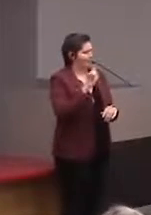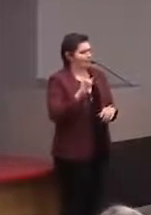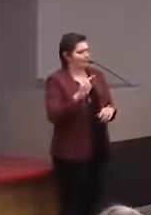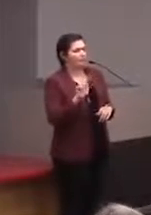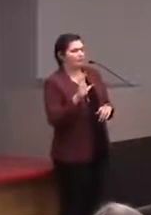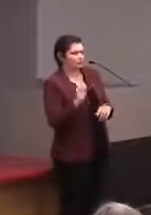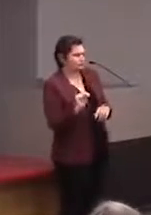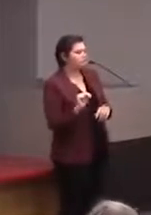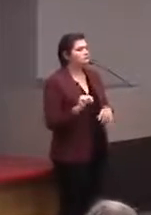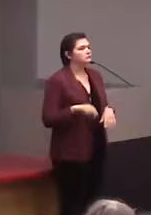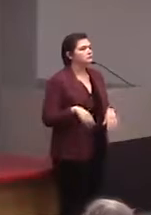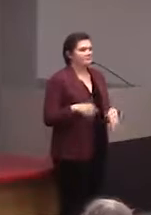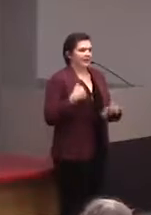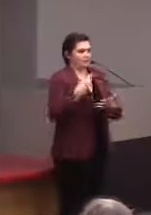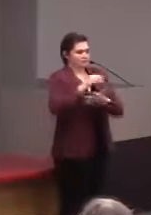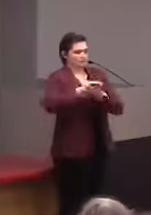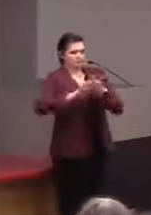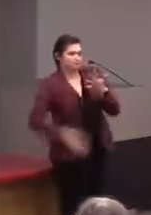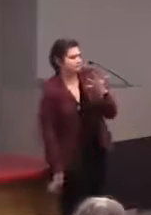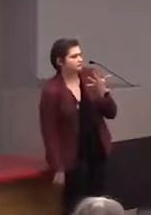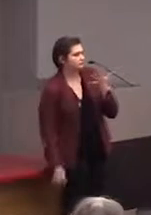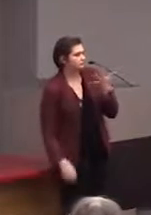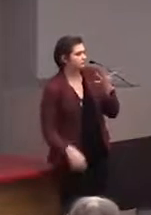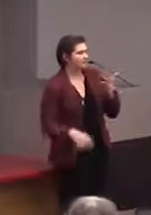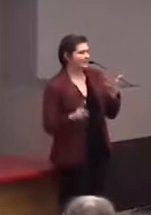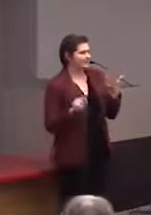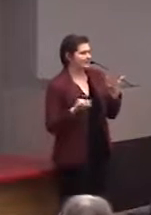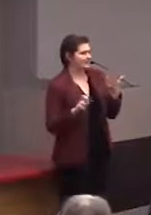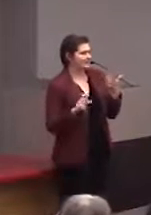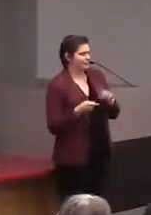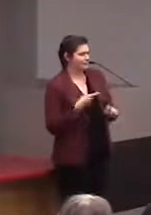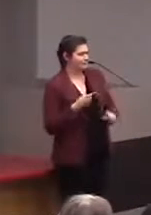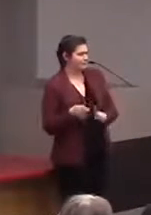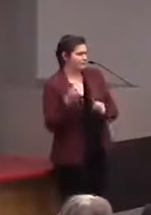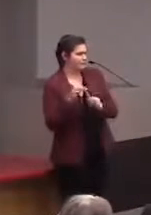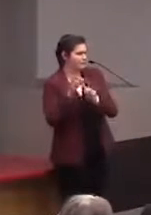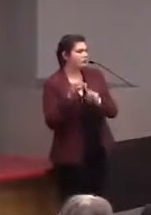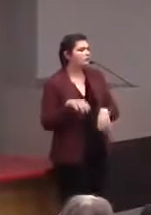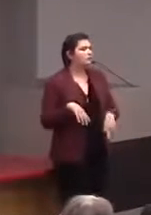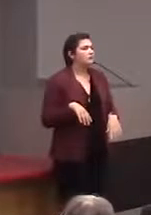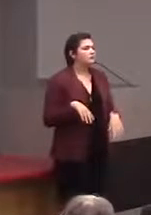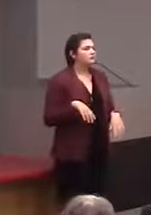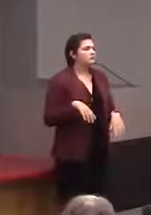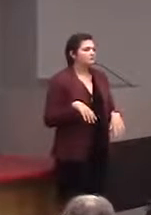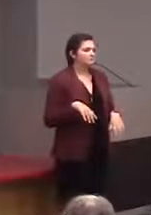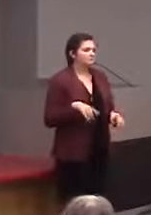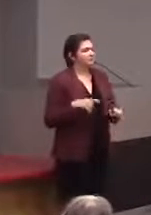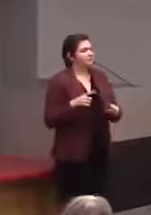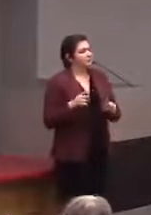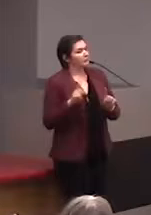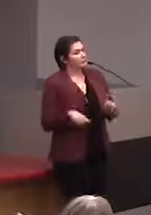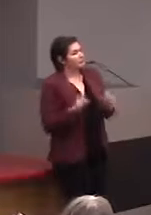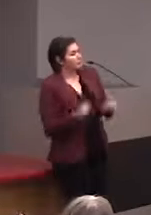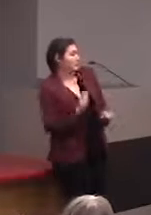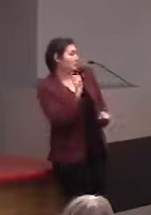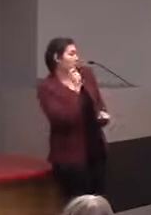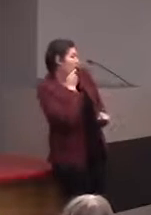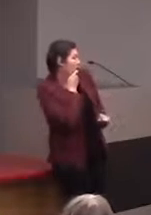(audience reacts) Yeah, all kinds of things that, depending on your point of view, it could be cool or gross